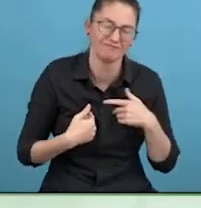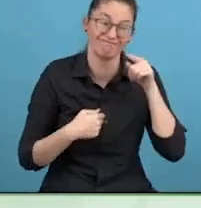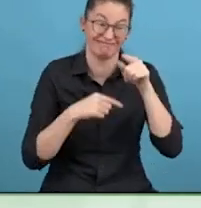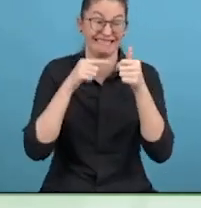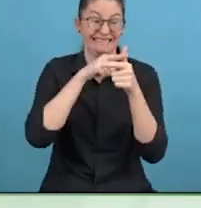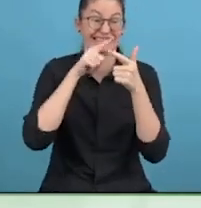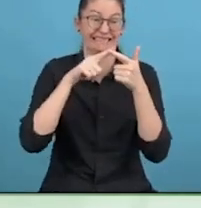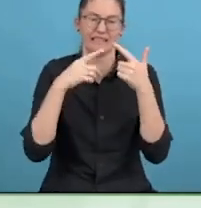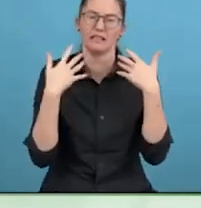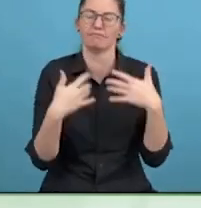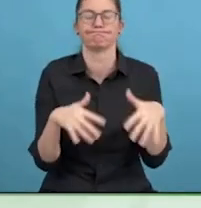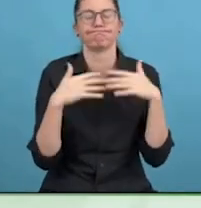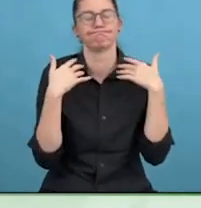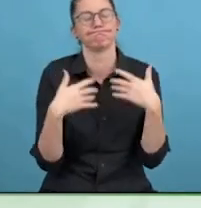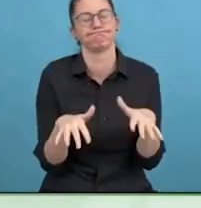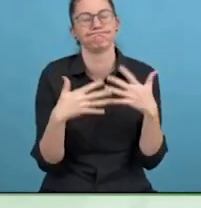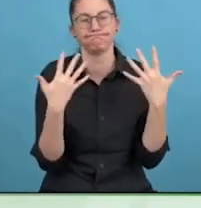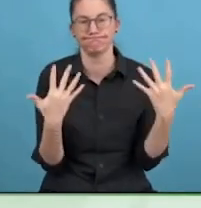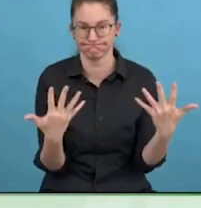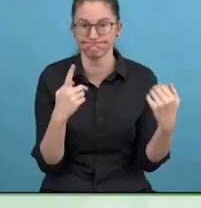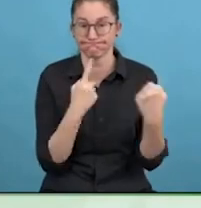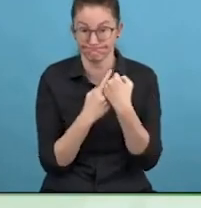Such cognitive realms as I turned them.